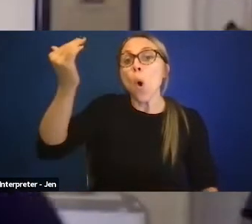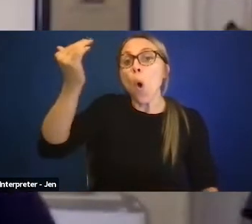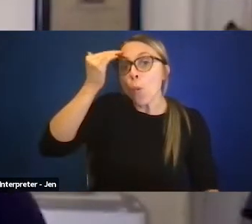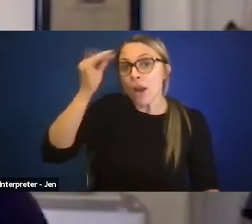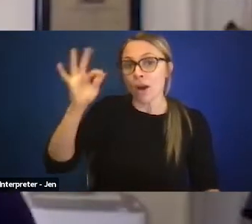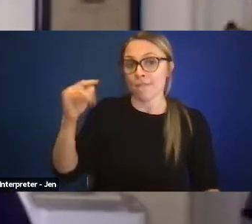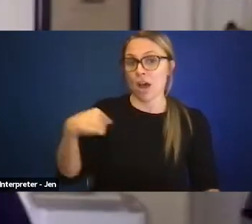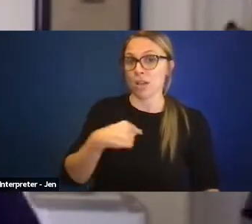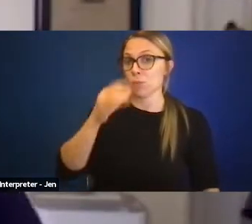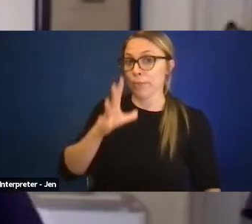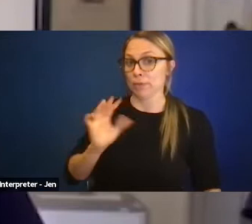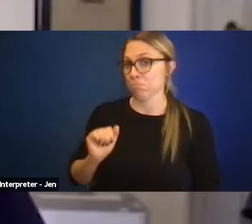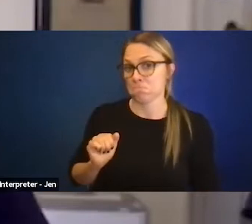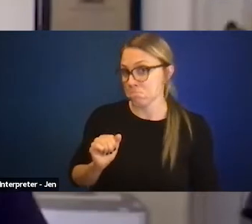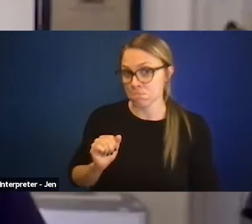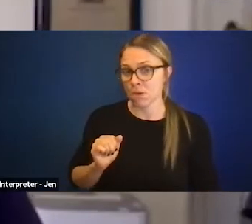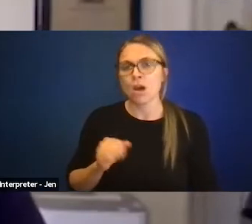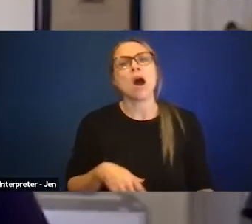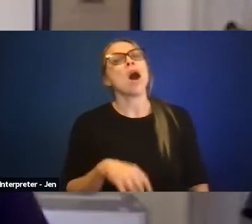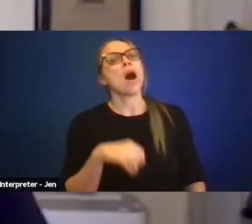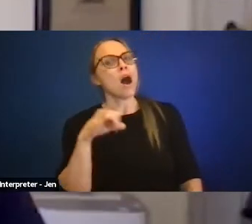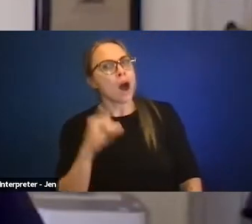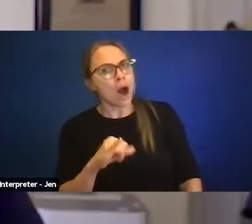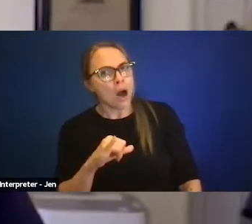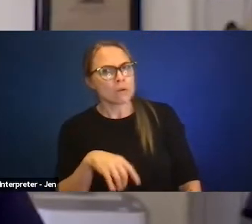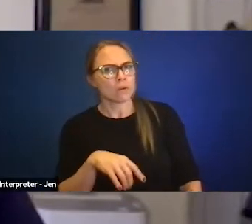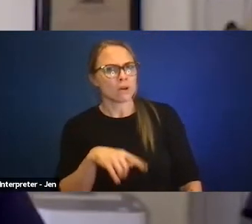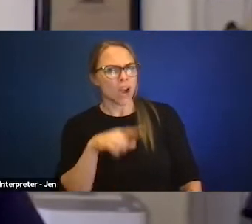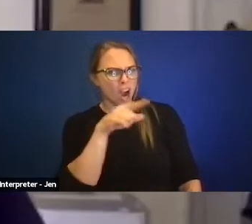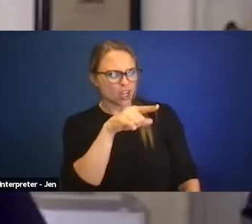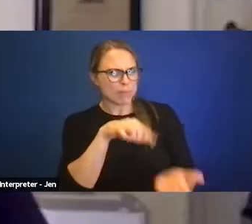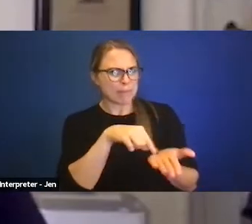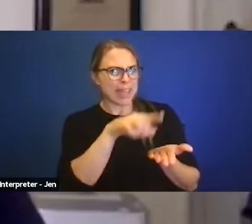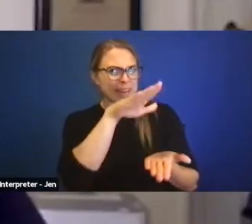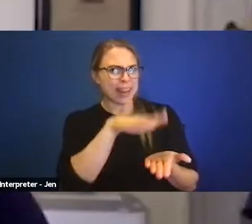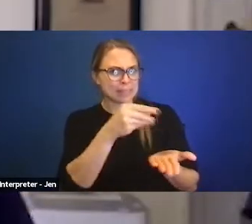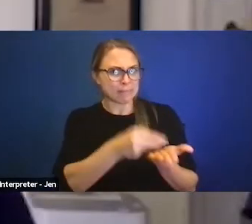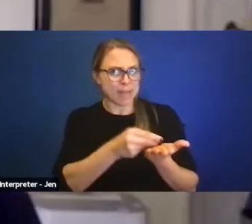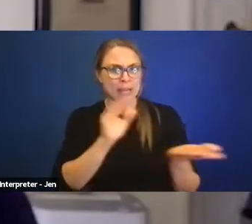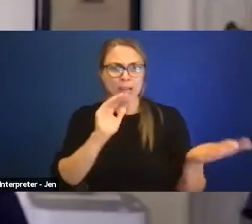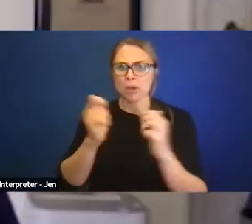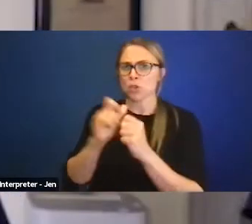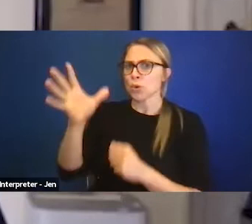We want them to say, "Oh, are they being paid less money "than a male equivalent?"